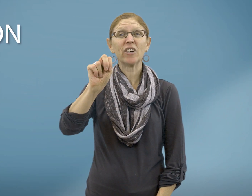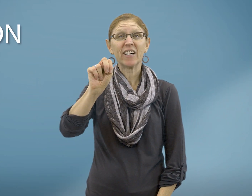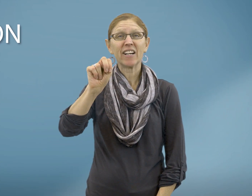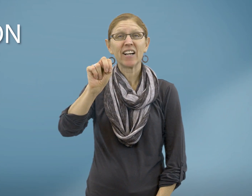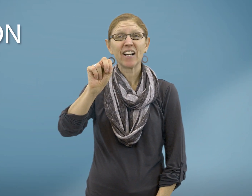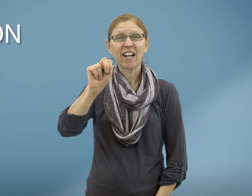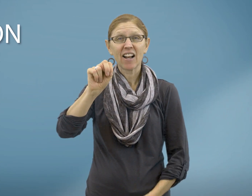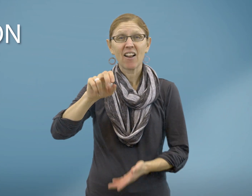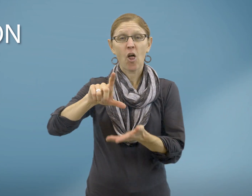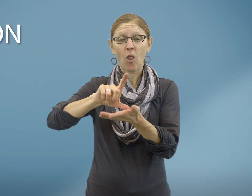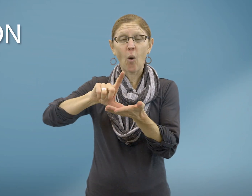Lotion